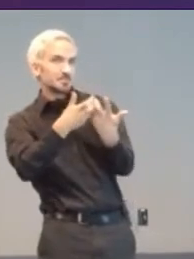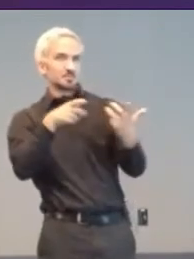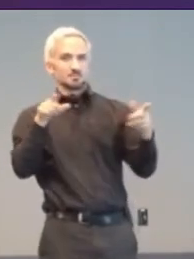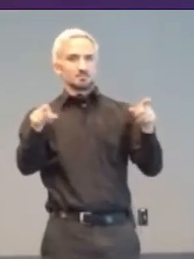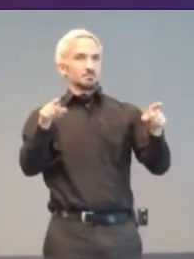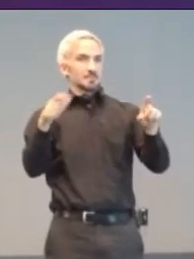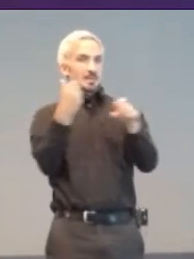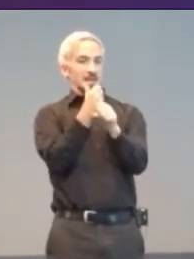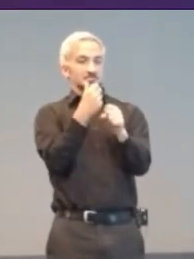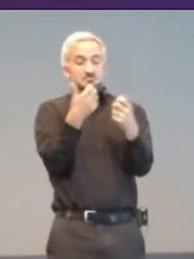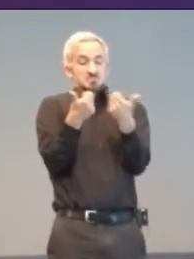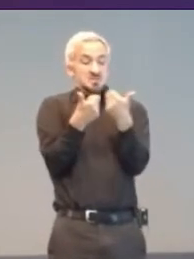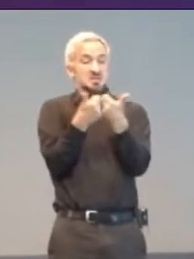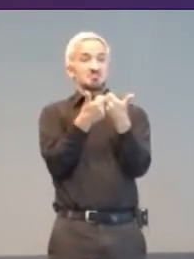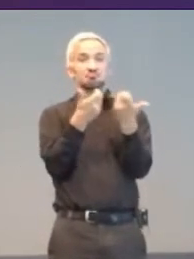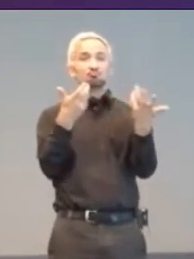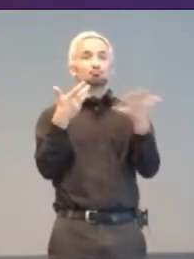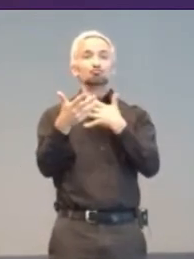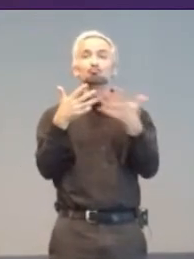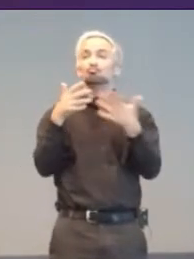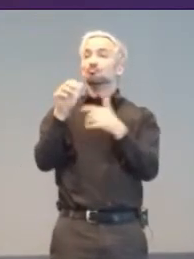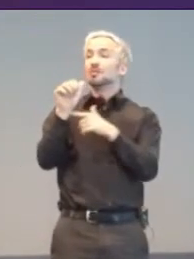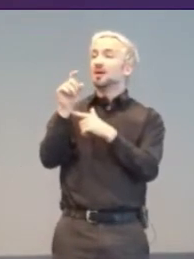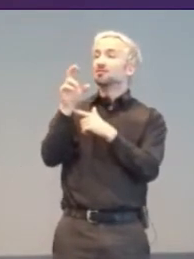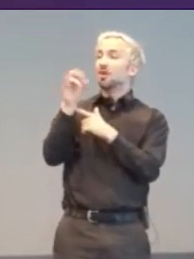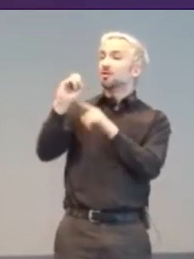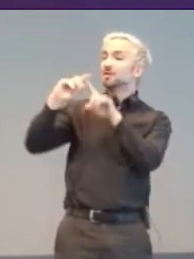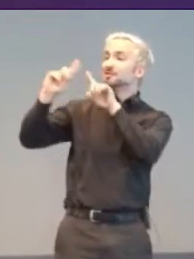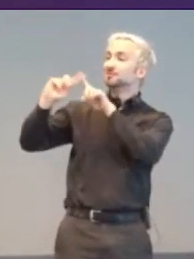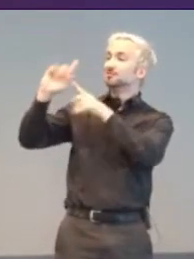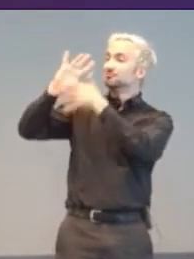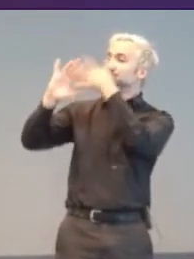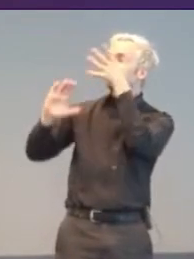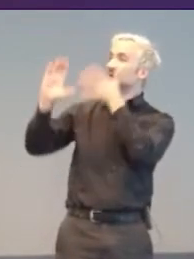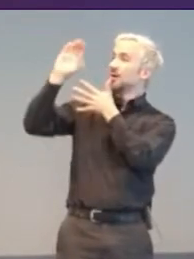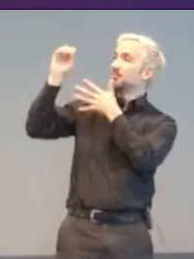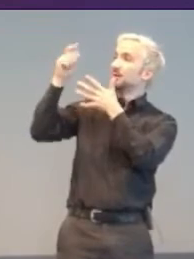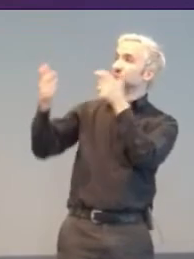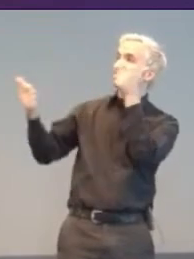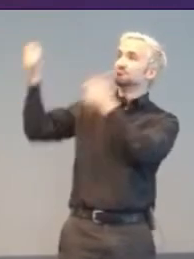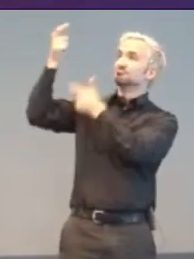from the likes of Atari, Bally, Stern and Taito: the giants of the time.